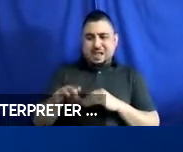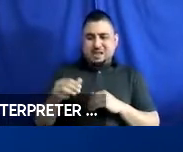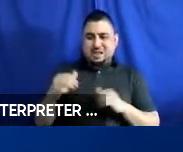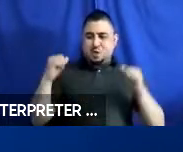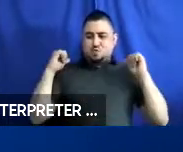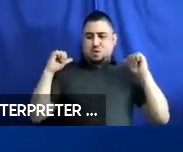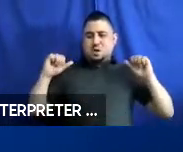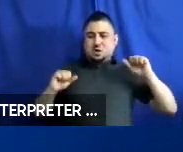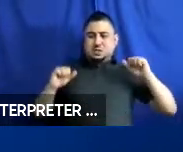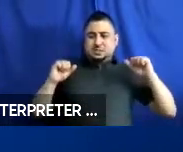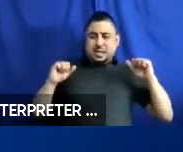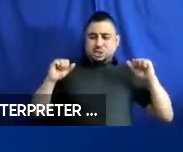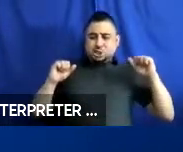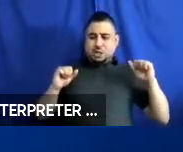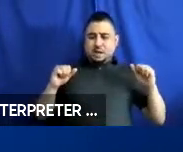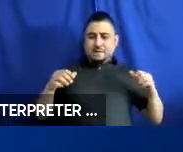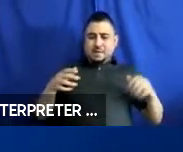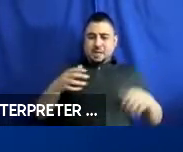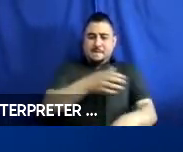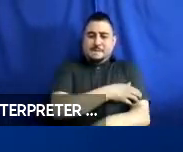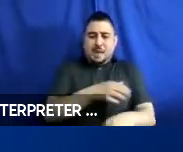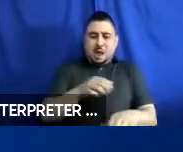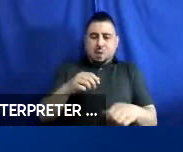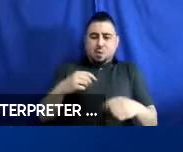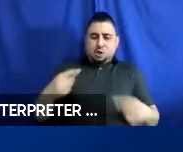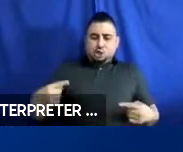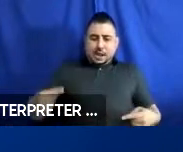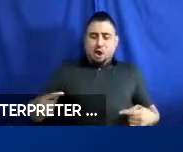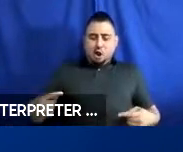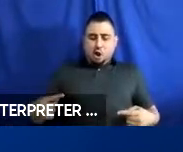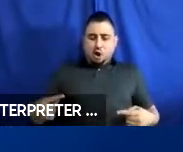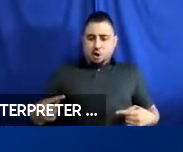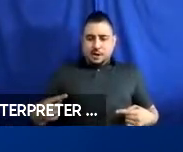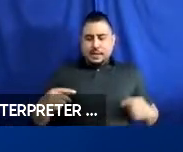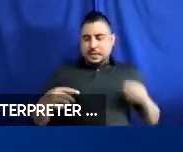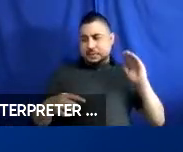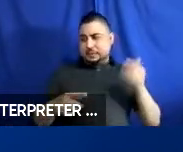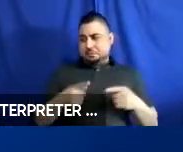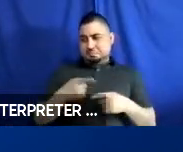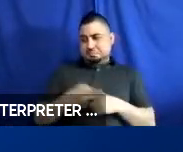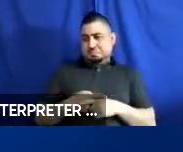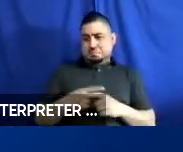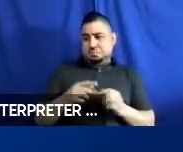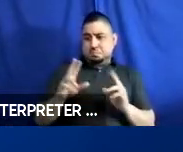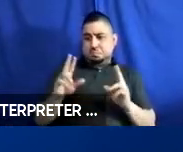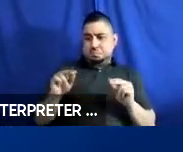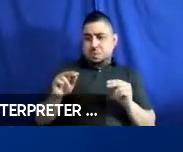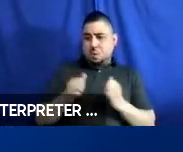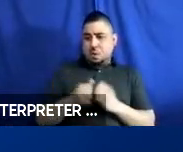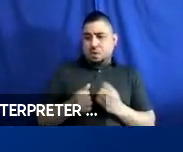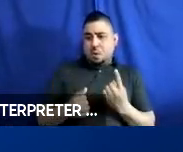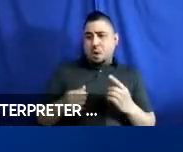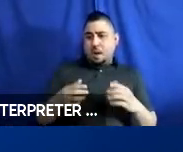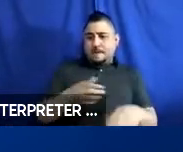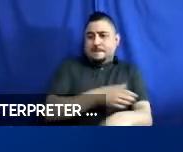a power chair at all? It doesn’t seem to be a conflict with the one power chair that we have implemented